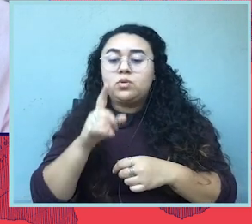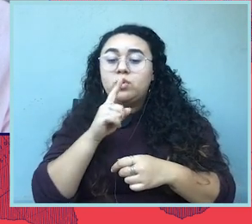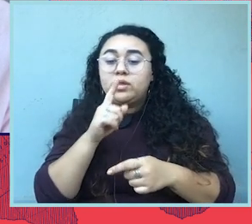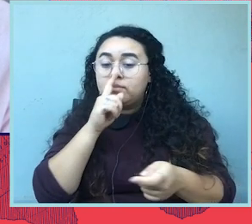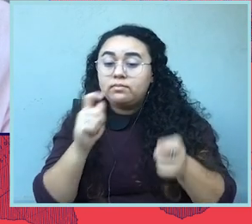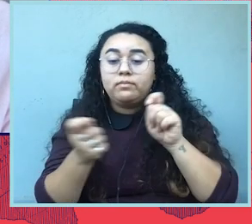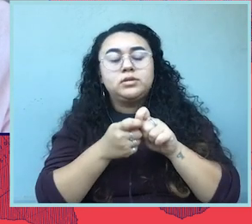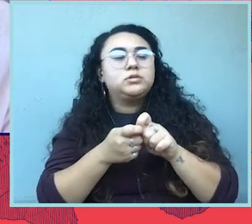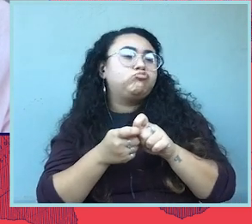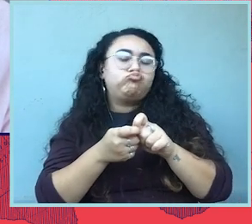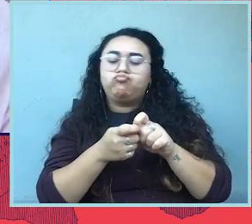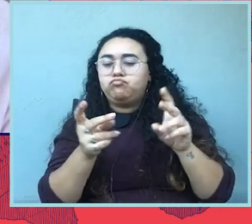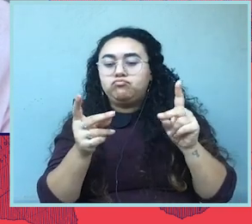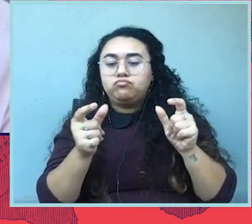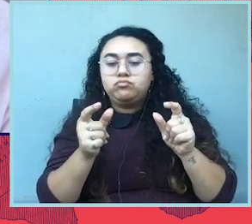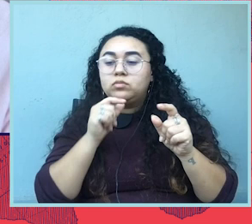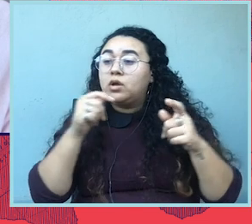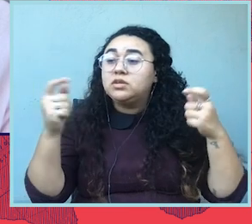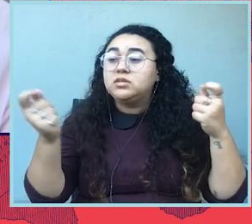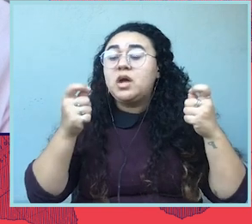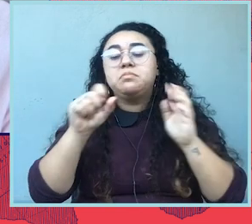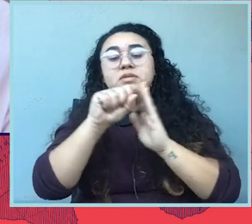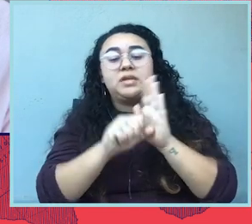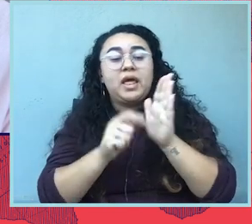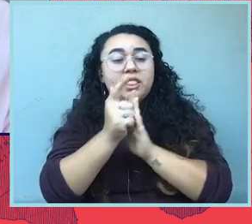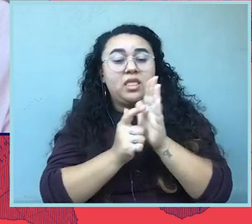Instead of celebrating the turnout, state legislators around the country introduced